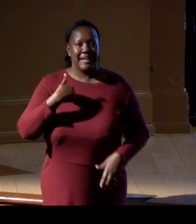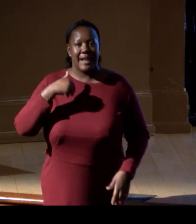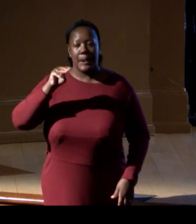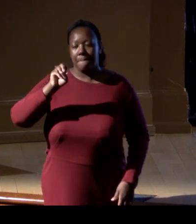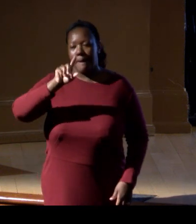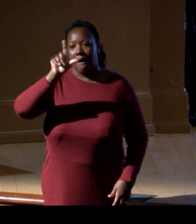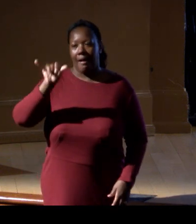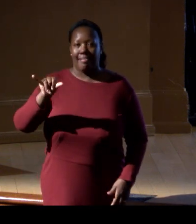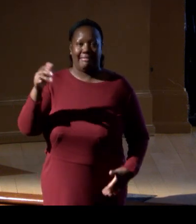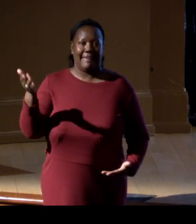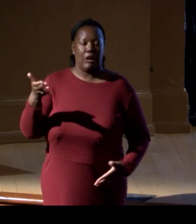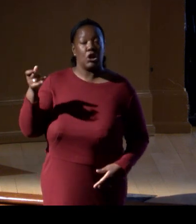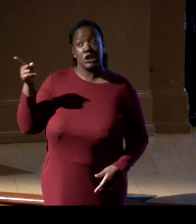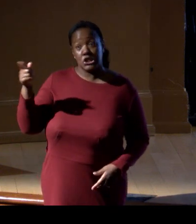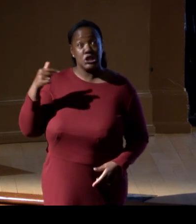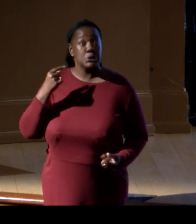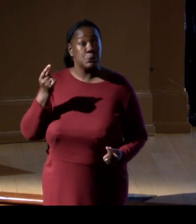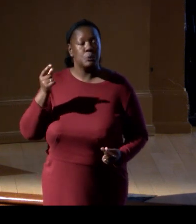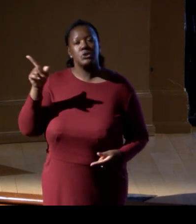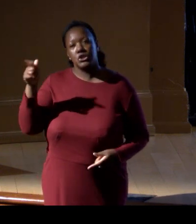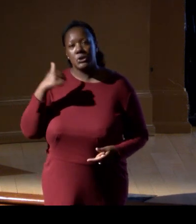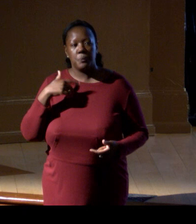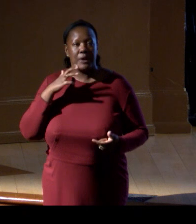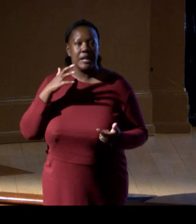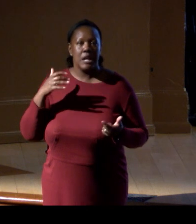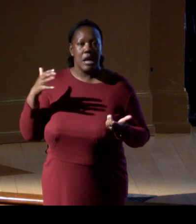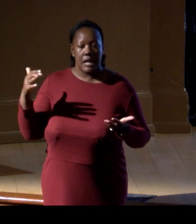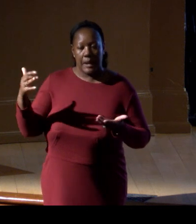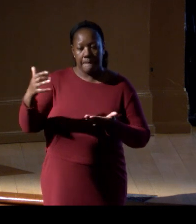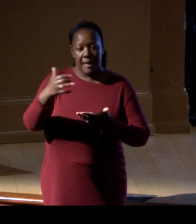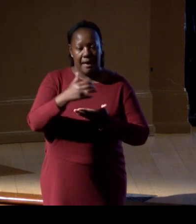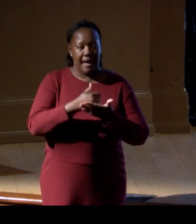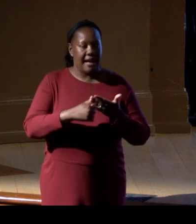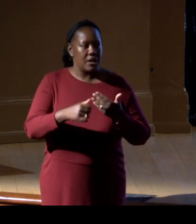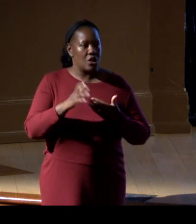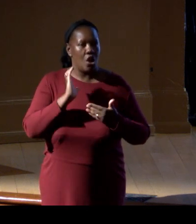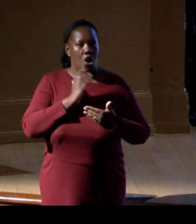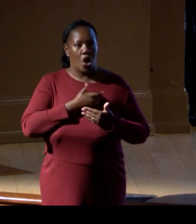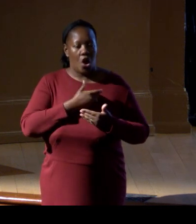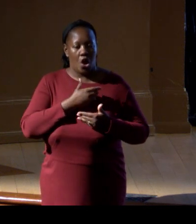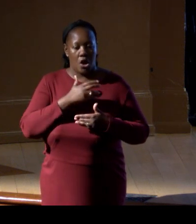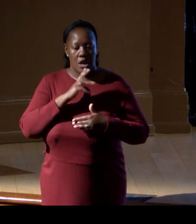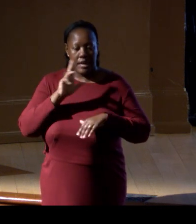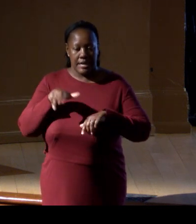that combining our visual surveys, our natural history studies